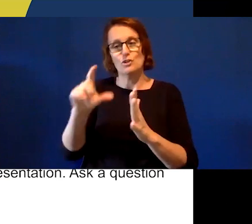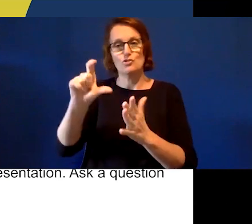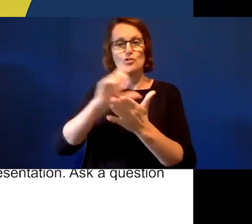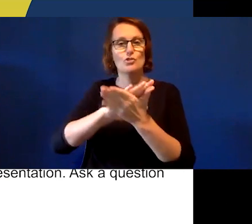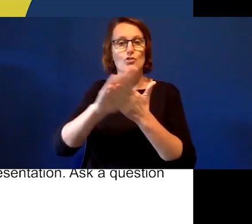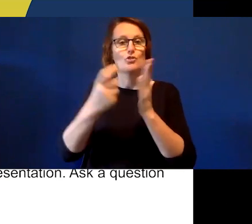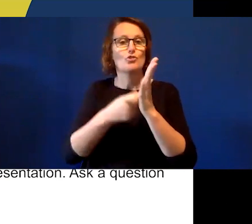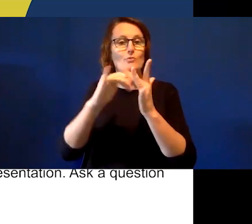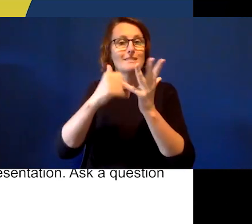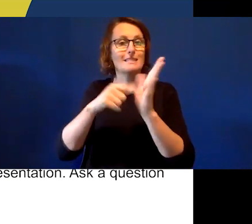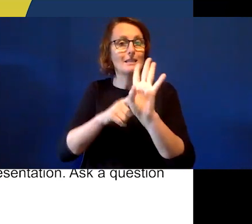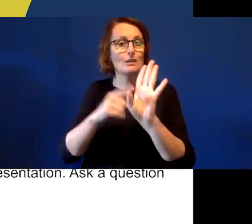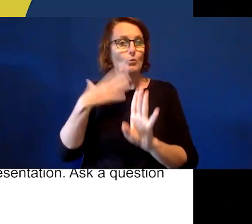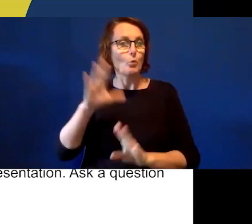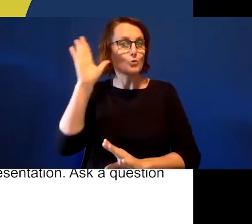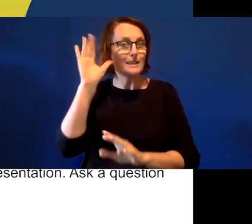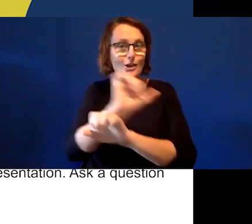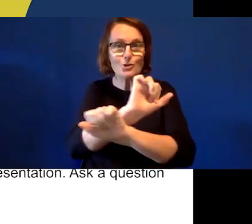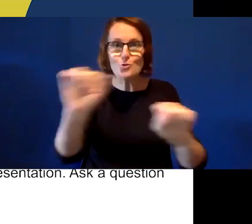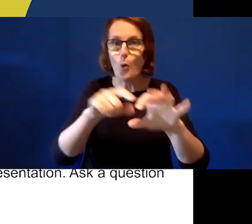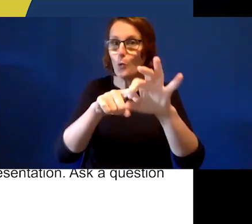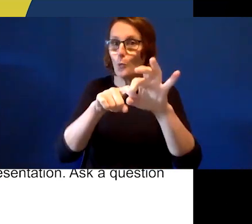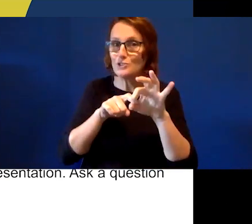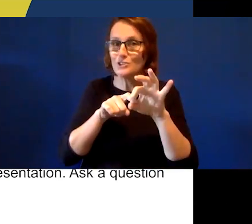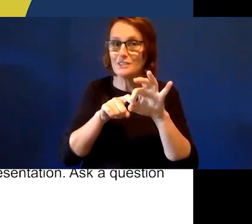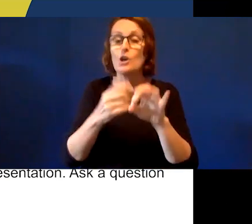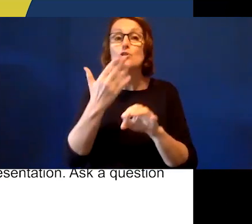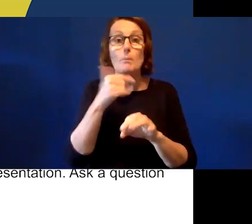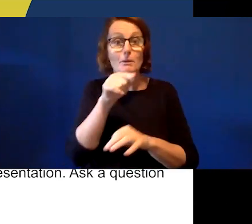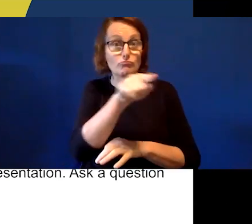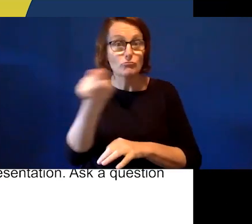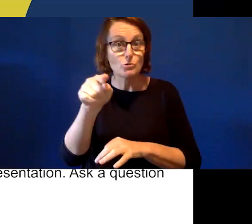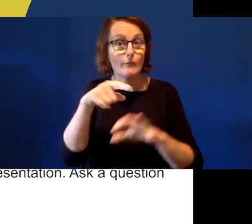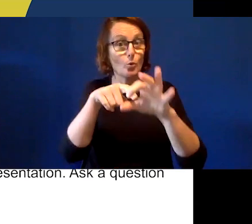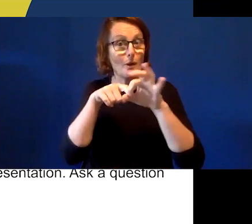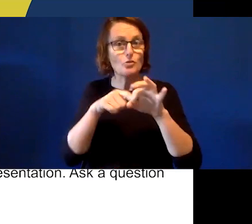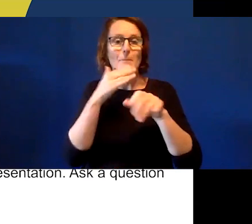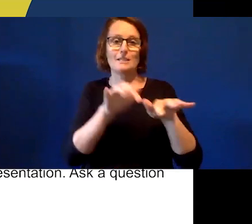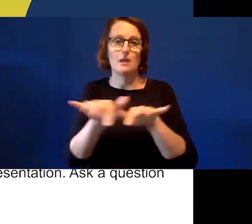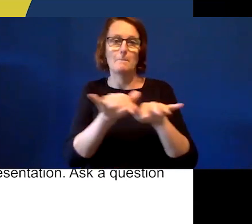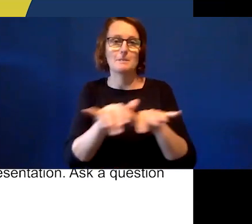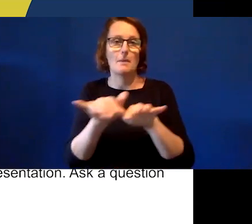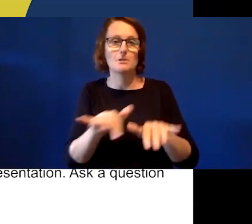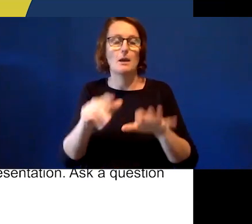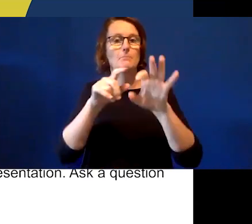If you have got a question, please type that into the Q&A section. Again, you can find this at the bottom of your >>.